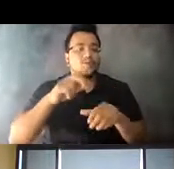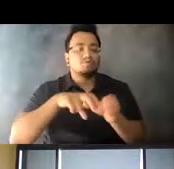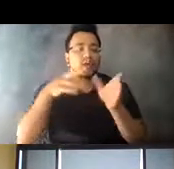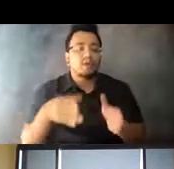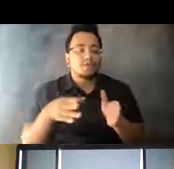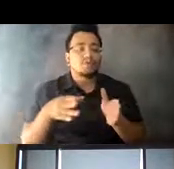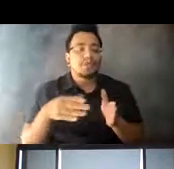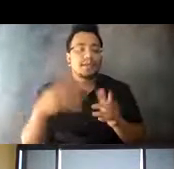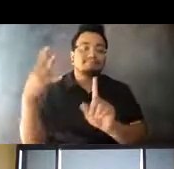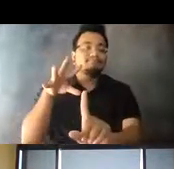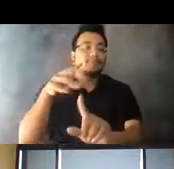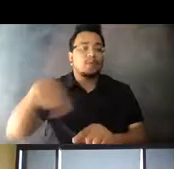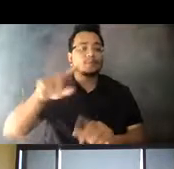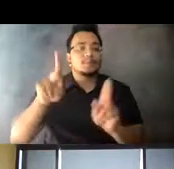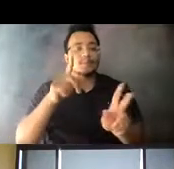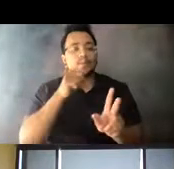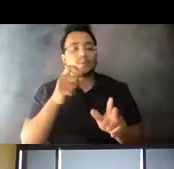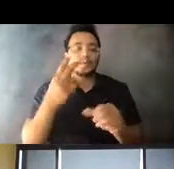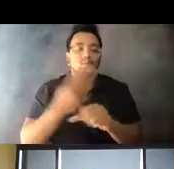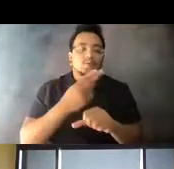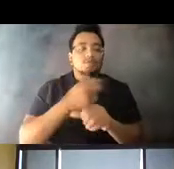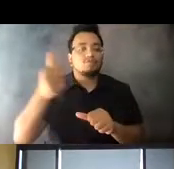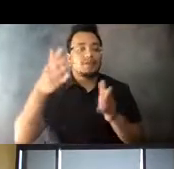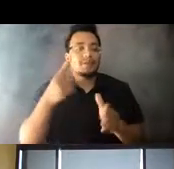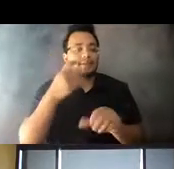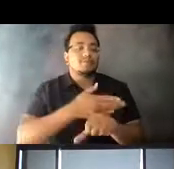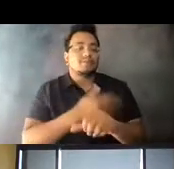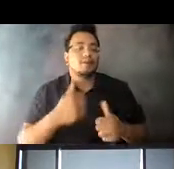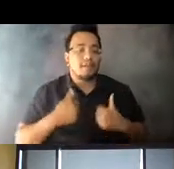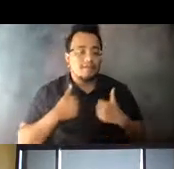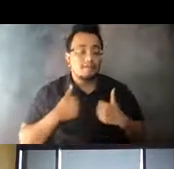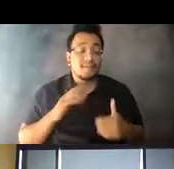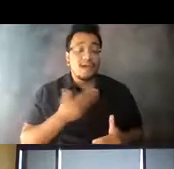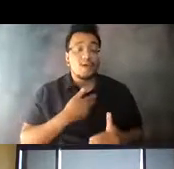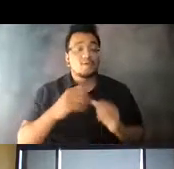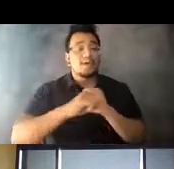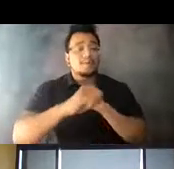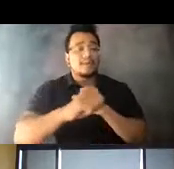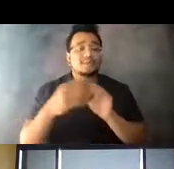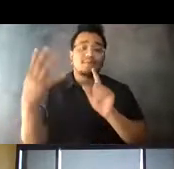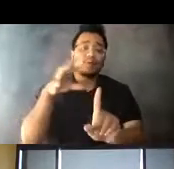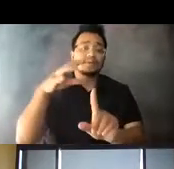14:41:17 better. 14:41:22 Traditionally, transit campaigns have focused on the benefits of riding.